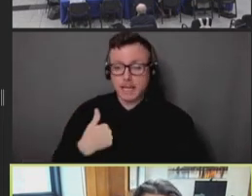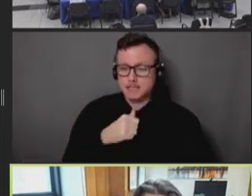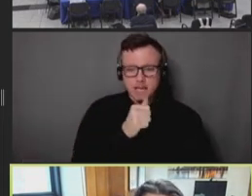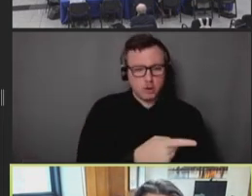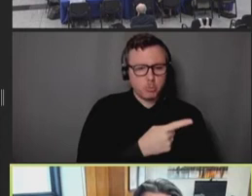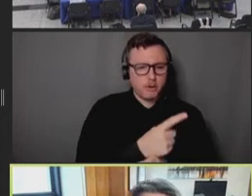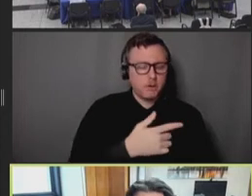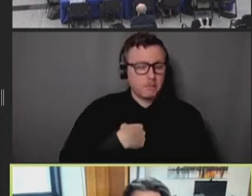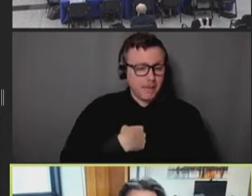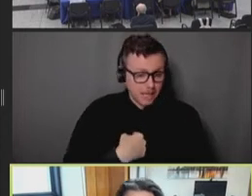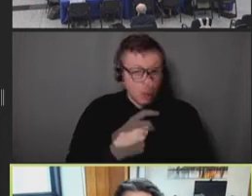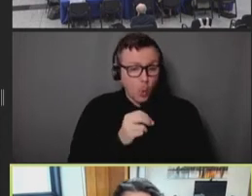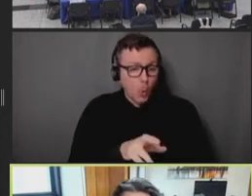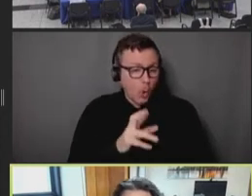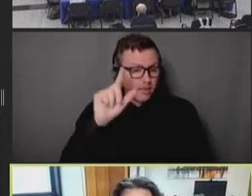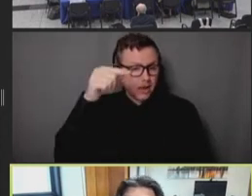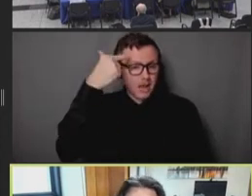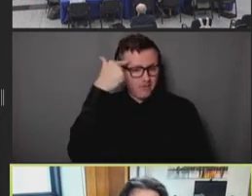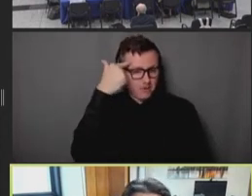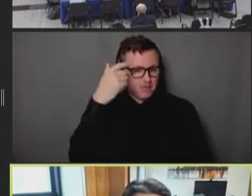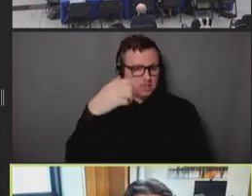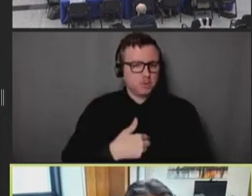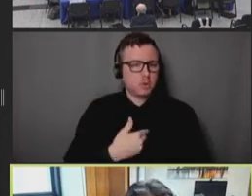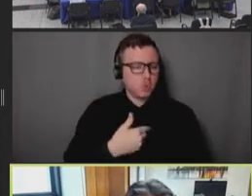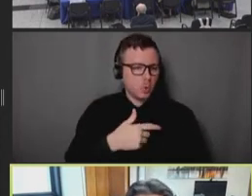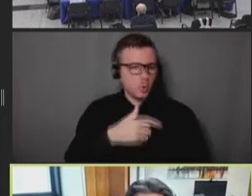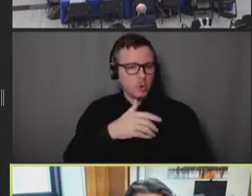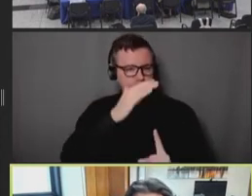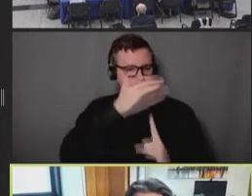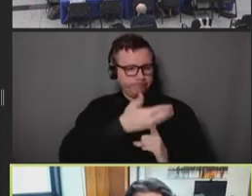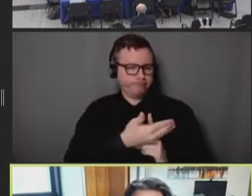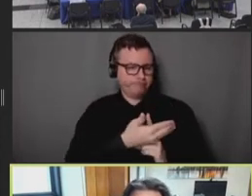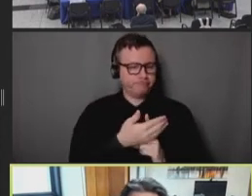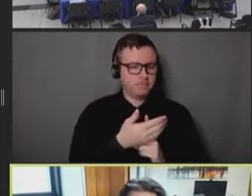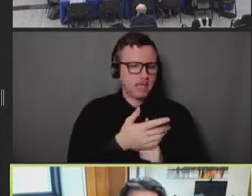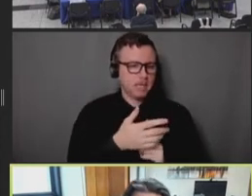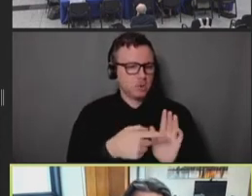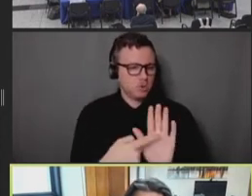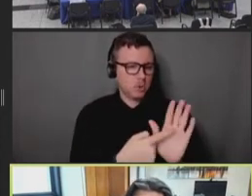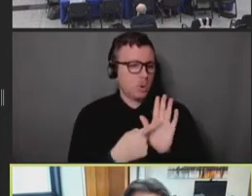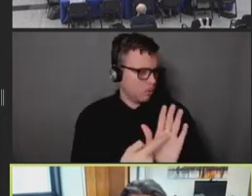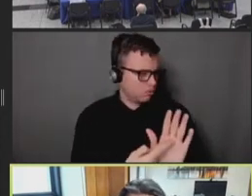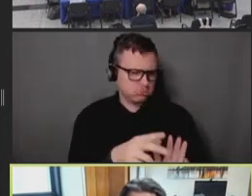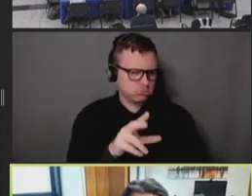our government to be the face of communication around this. And we've learned that over years,